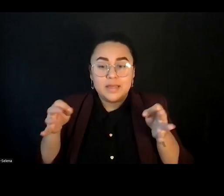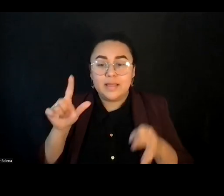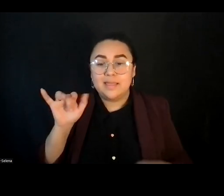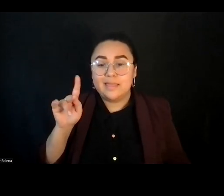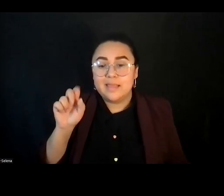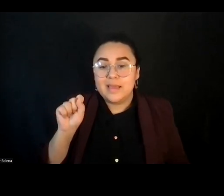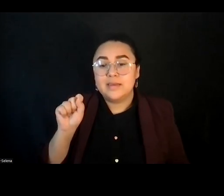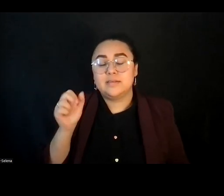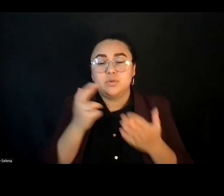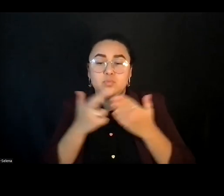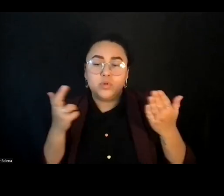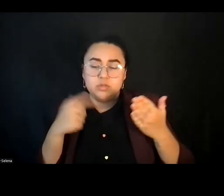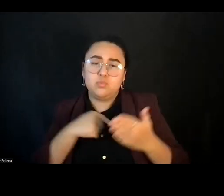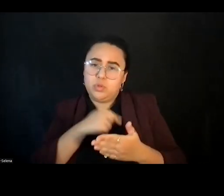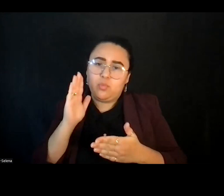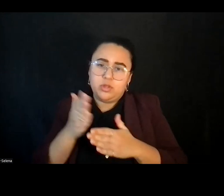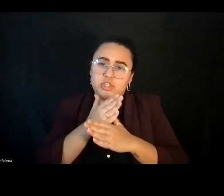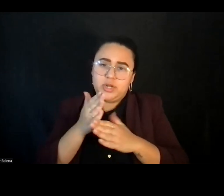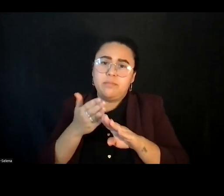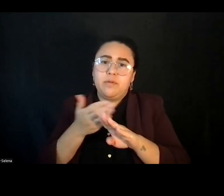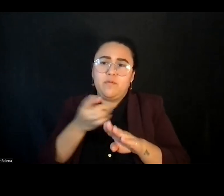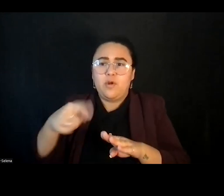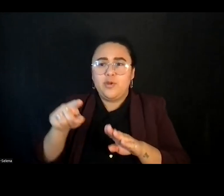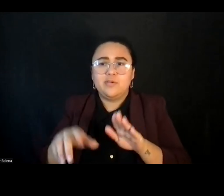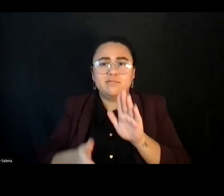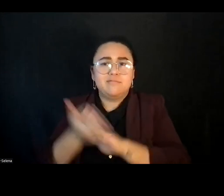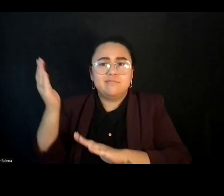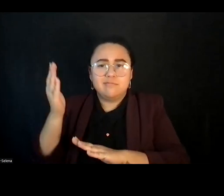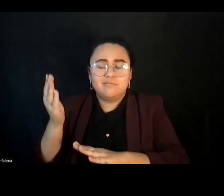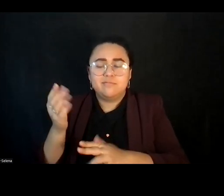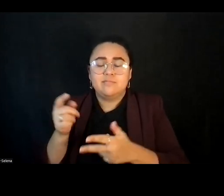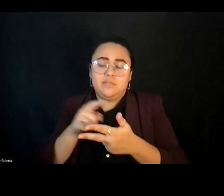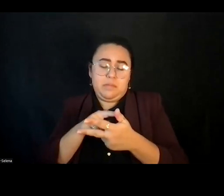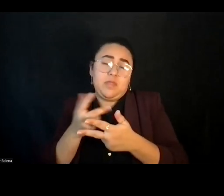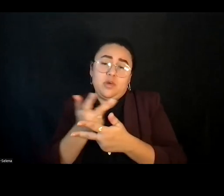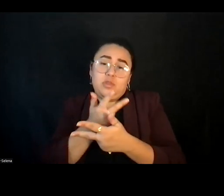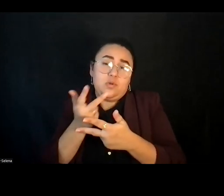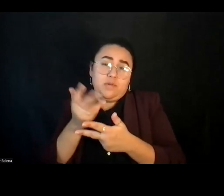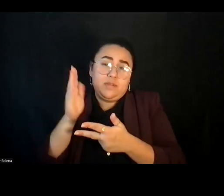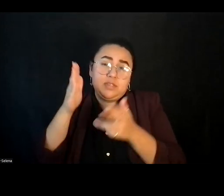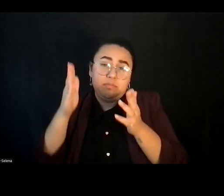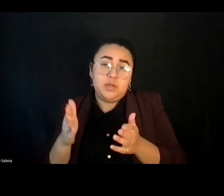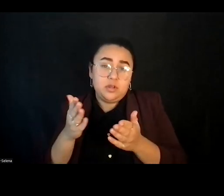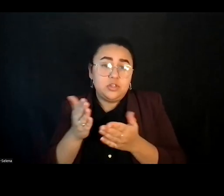you leave as well that both of our three of our speakers may be wanting to offer. So we'll make sure to put those in the chest.